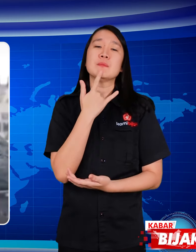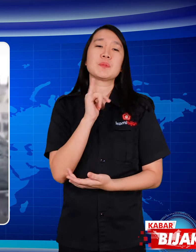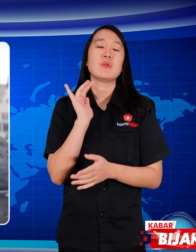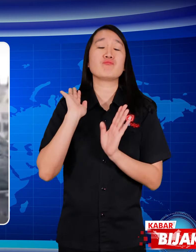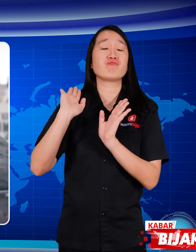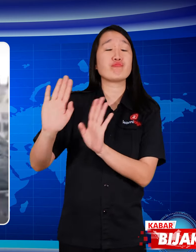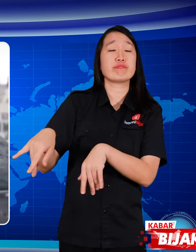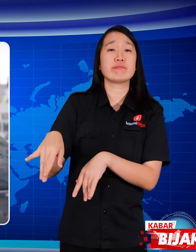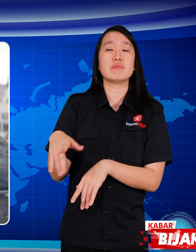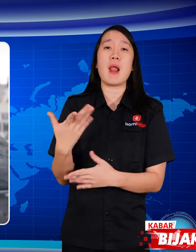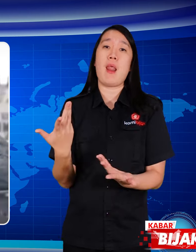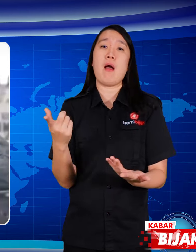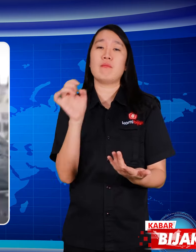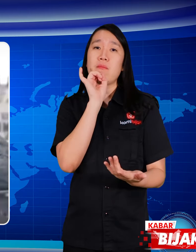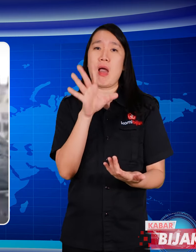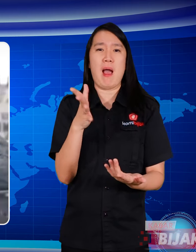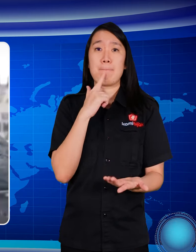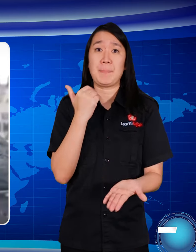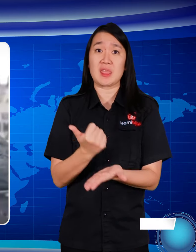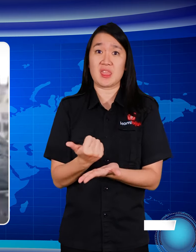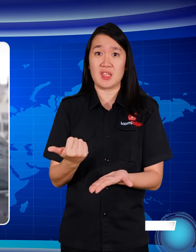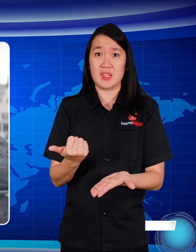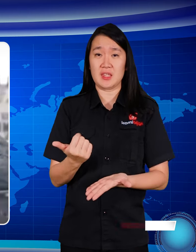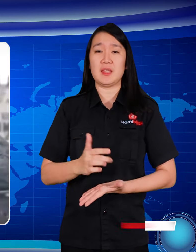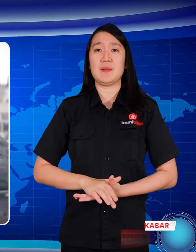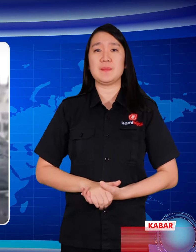It's like being indifferent and even being said to be unimportant.